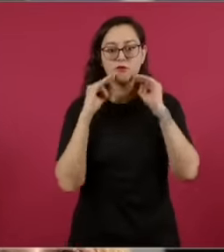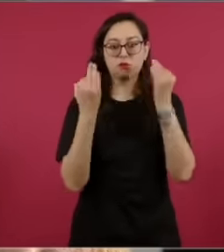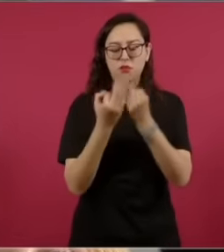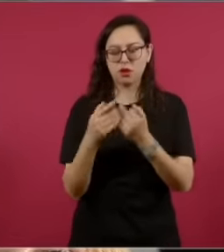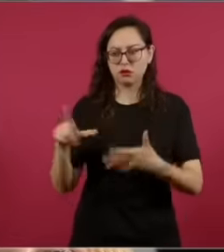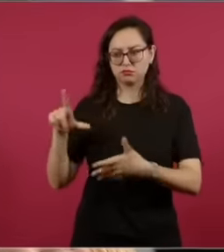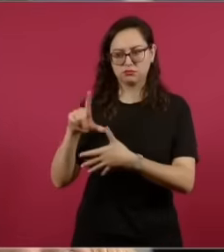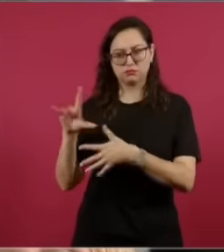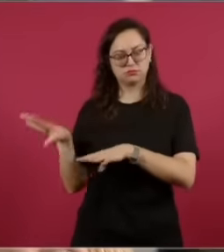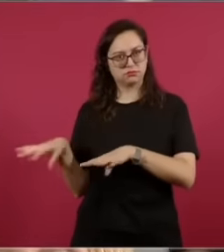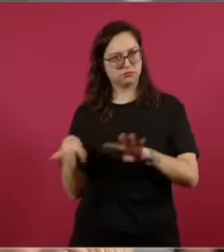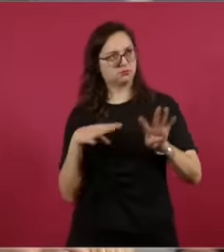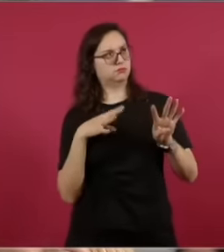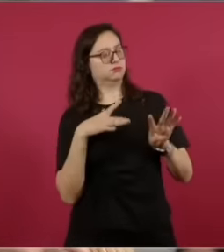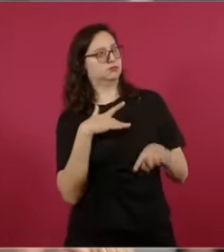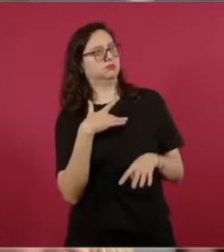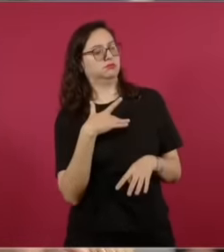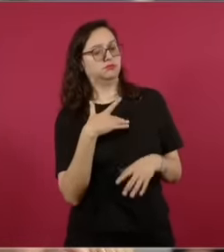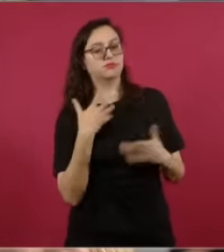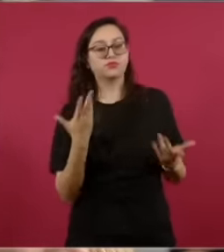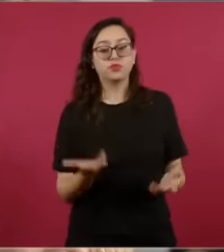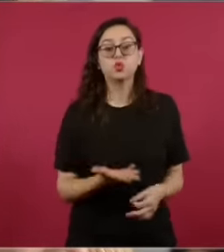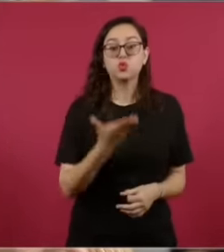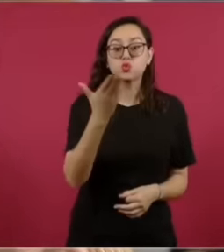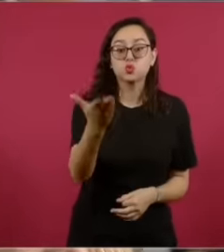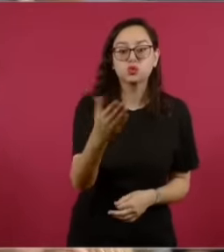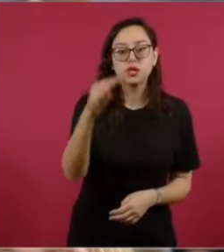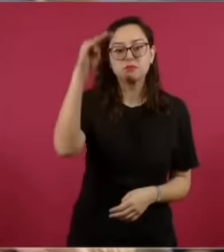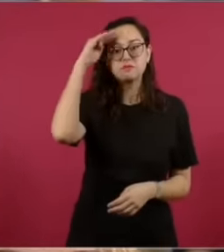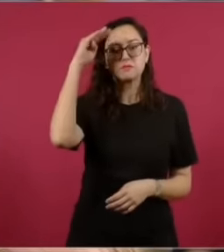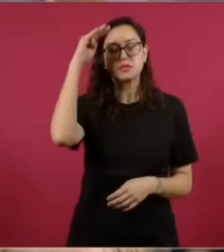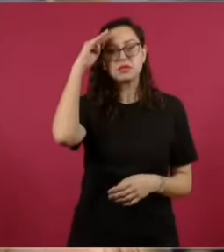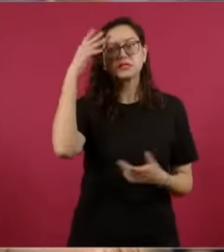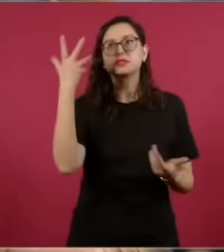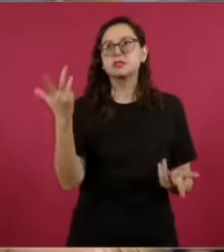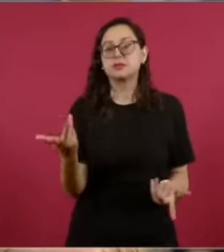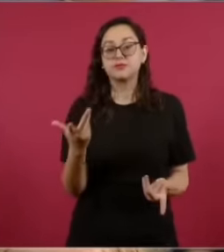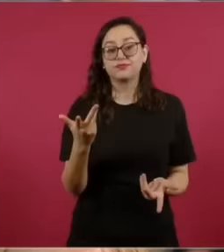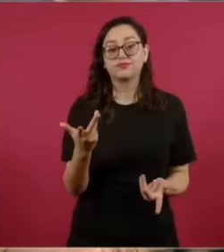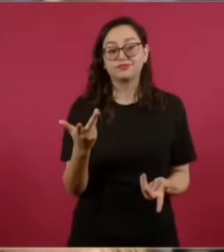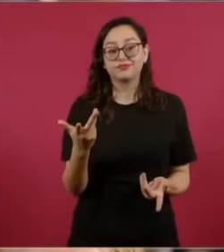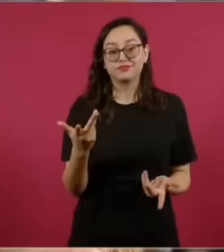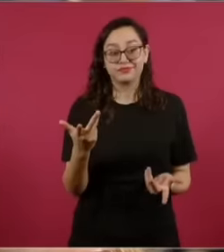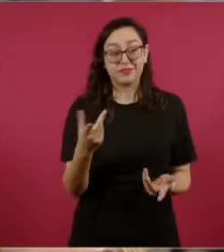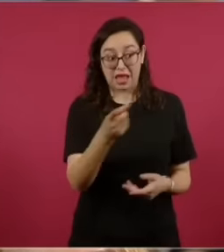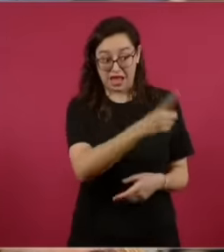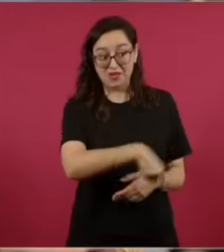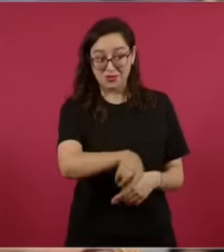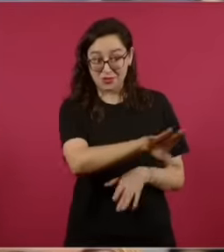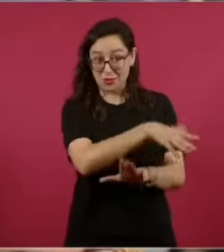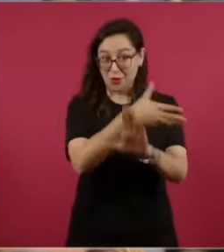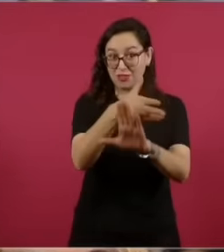you are as the visionary man that you are and that everyone recognizes, even his critics. Where do you